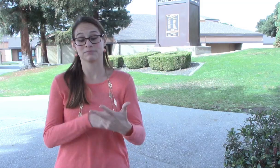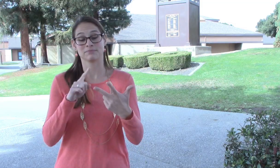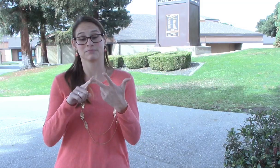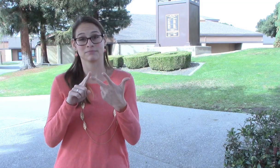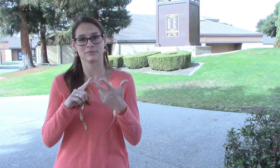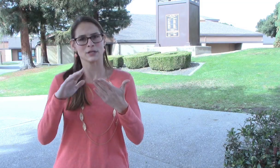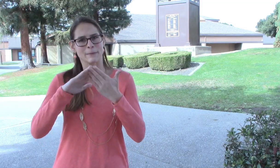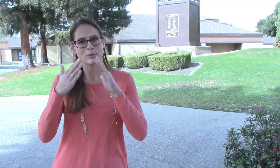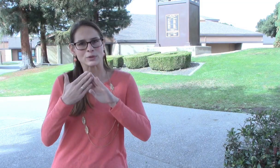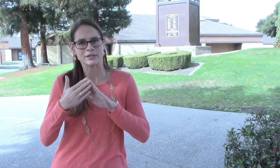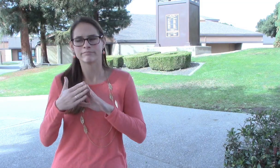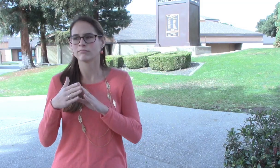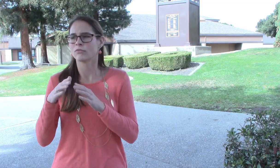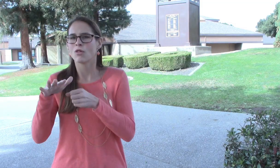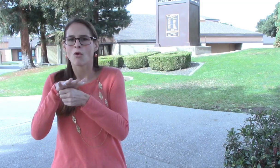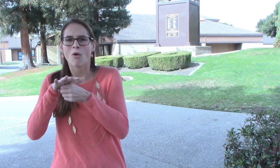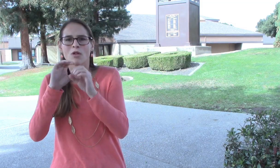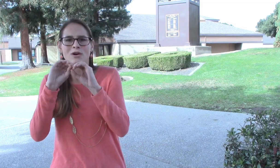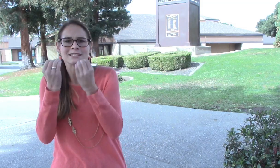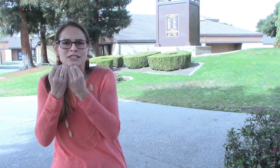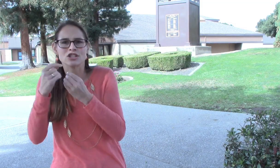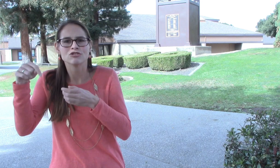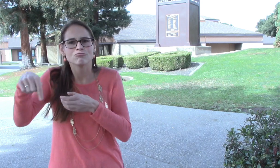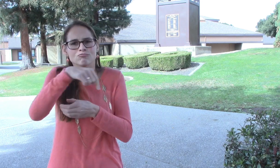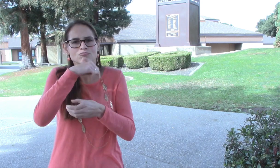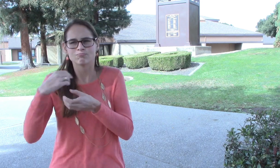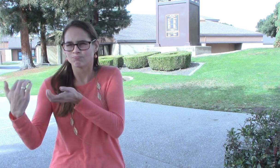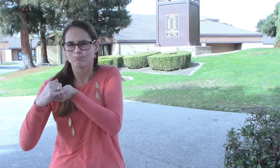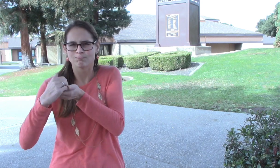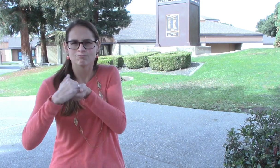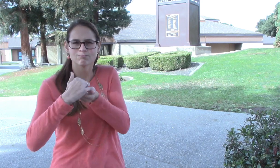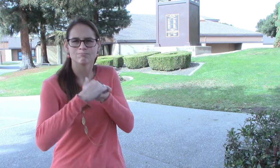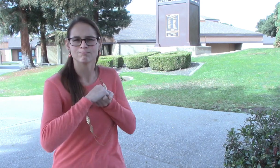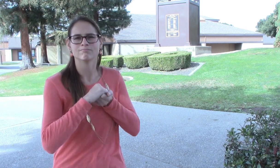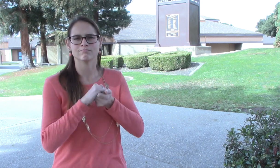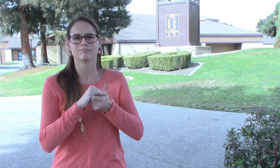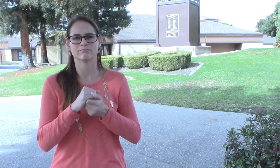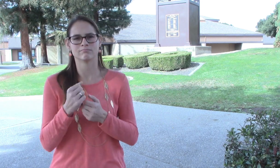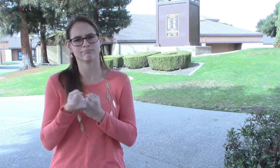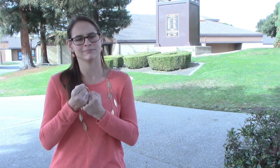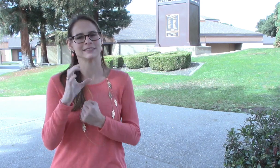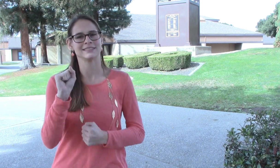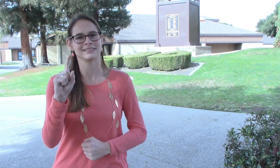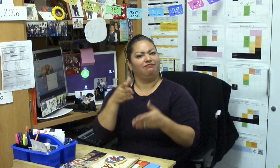Collaborates with local organizations and communities in support of CSD